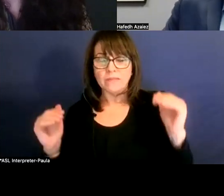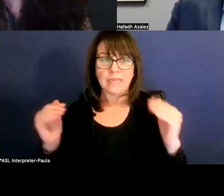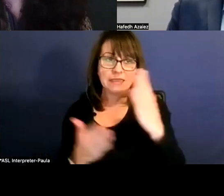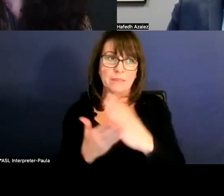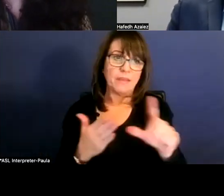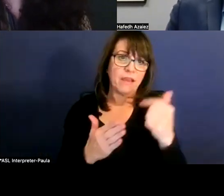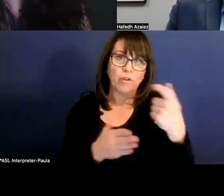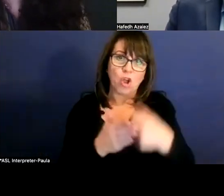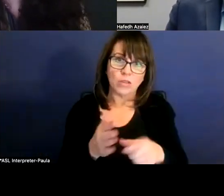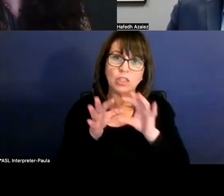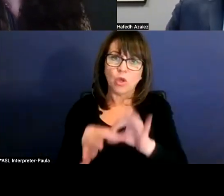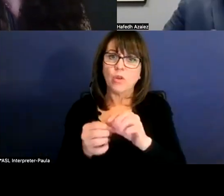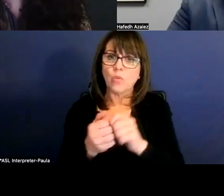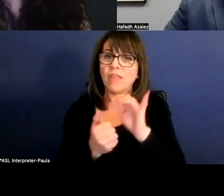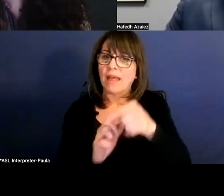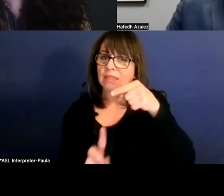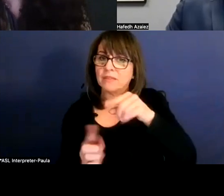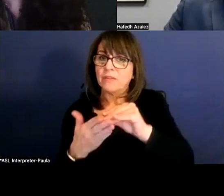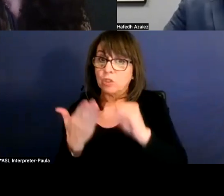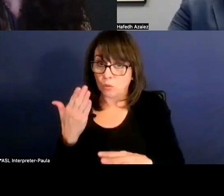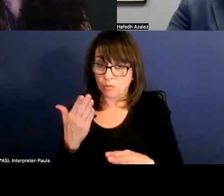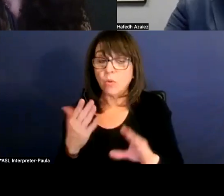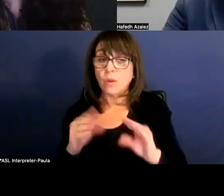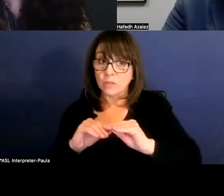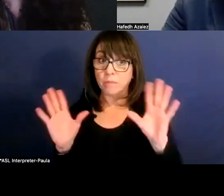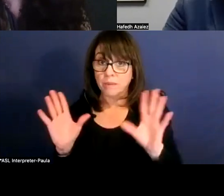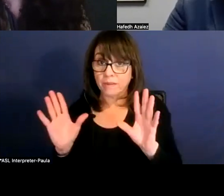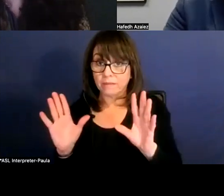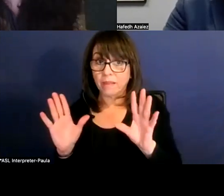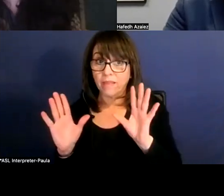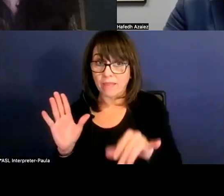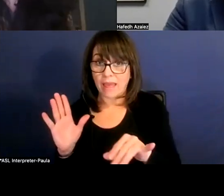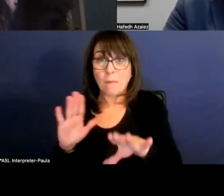that may be associated with that. So I just wanna make it very clear. So we're talking about basic allotment,